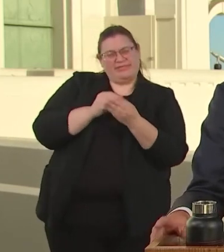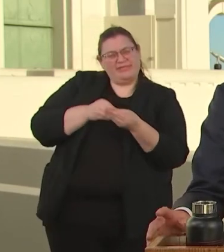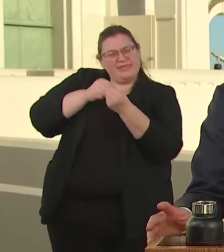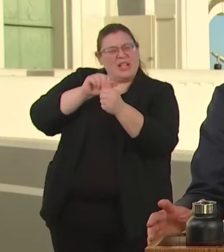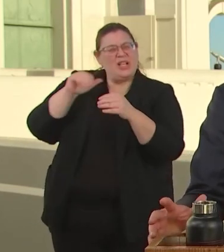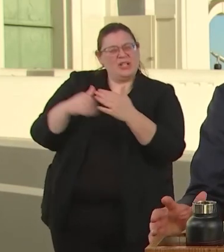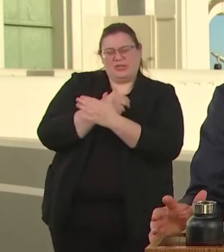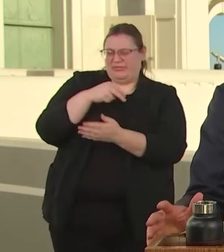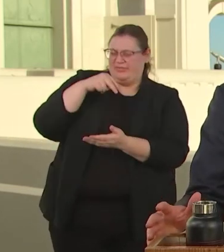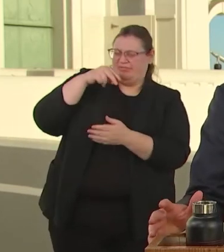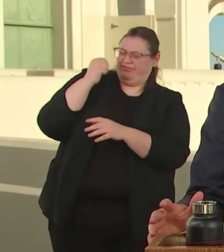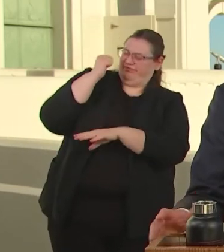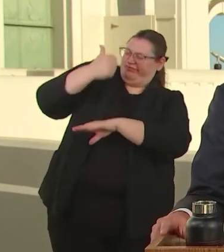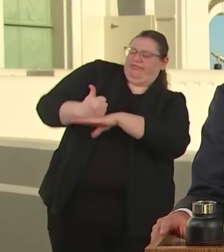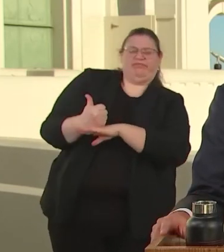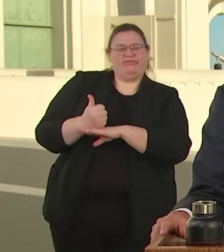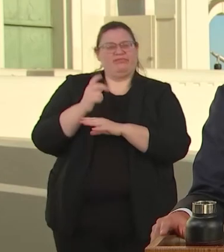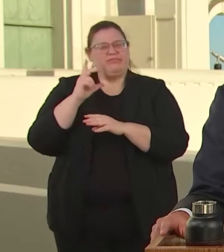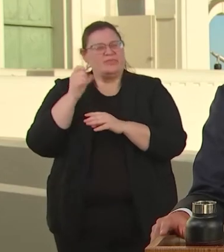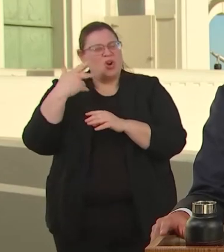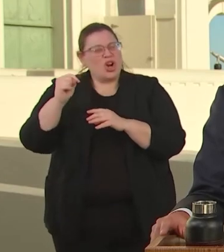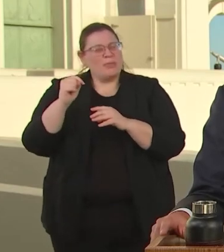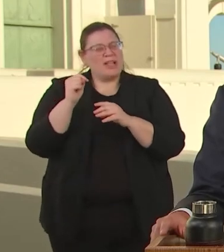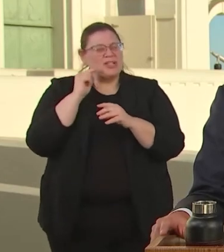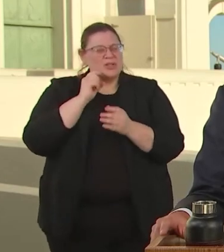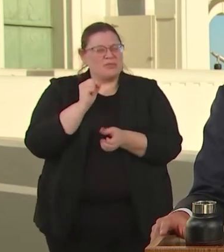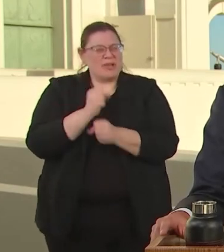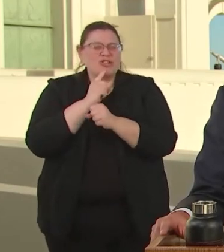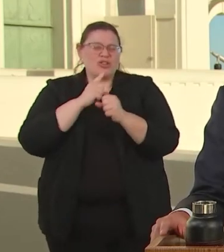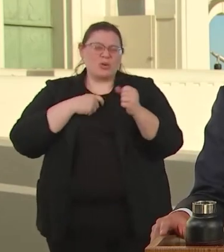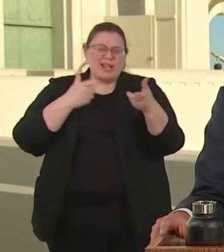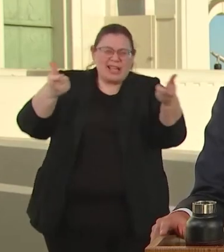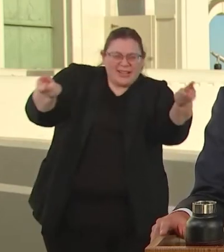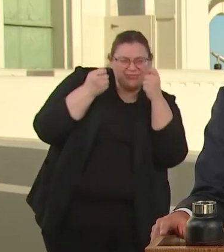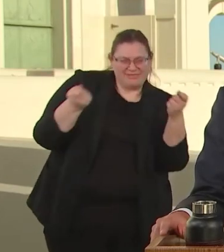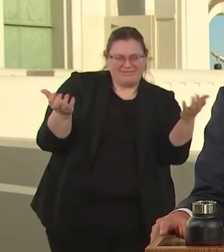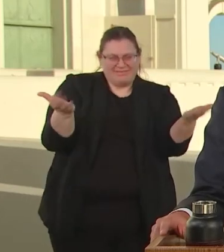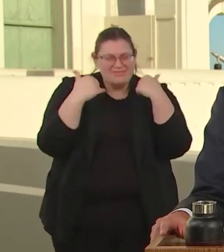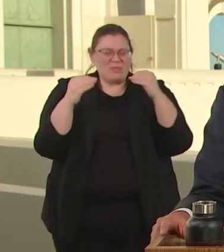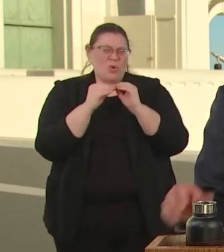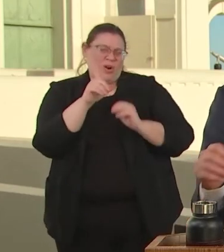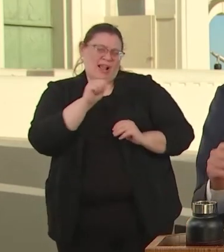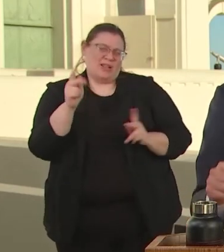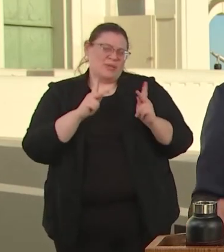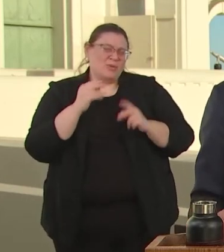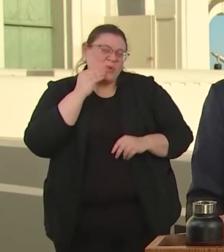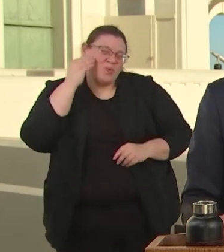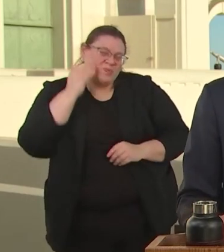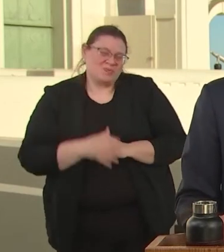ALONE DEPARTMENT TO KEEPING MORE ANGELINOS HOME. SO IN JUST TWO YEARS, WE WOULD HAVE ADDED NEW AGENCIES FOR